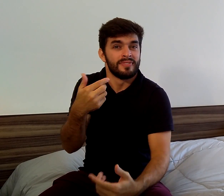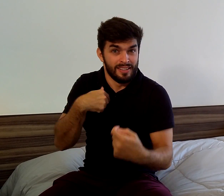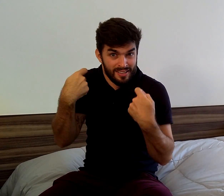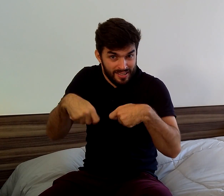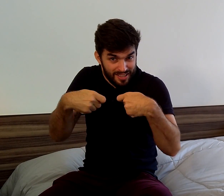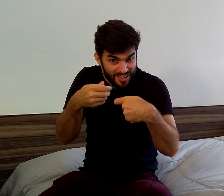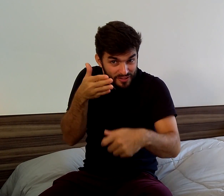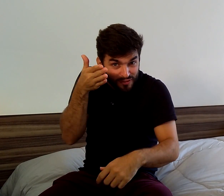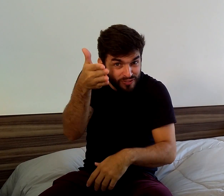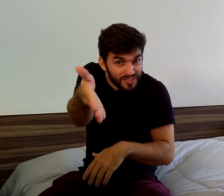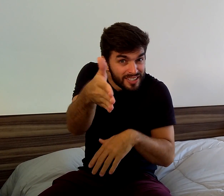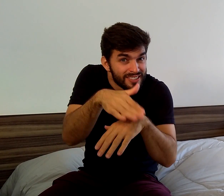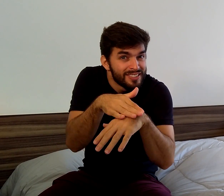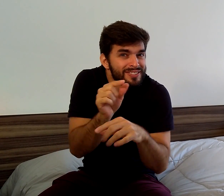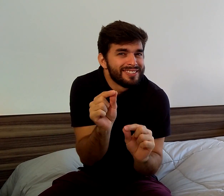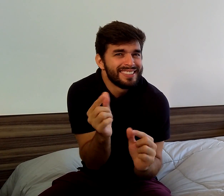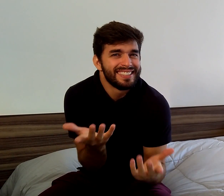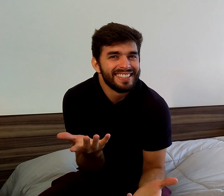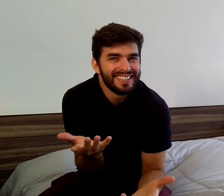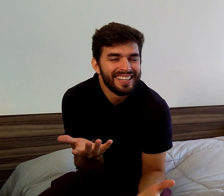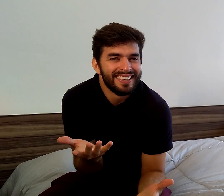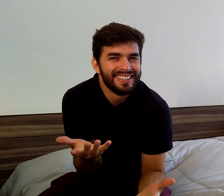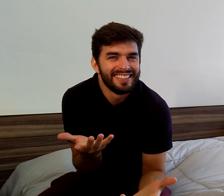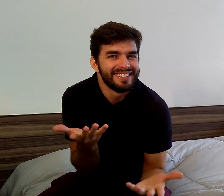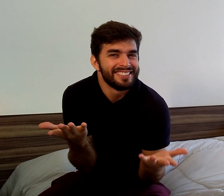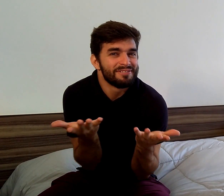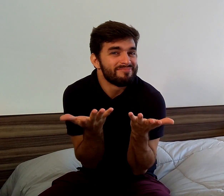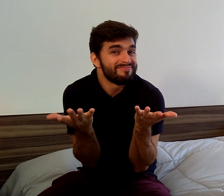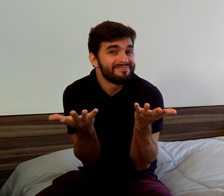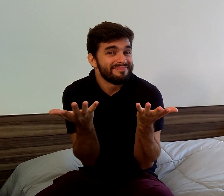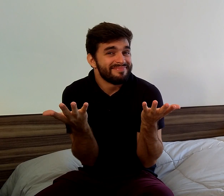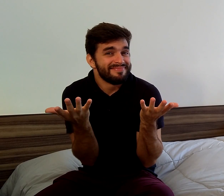Should I go? What do you think?